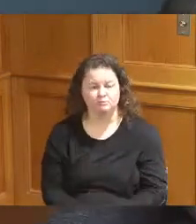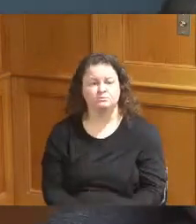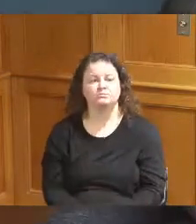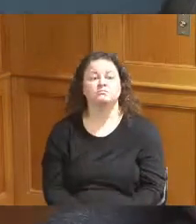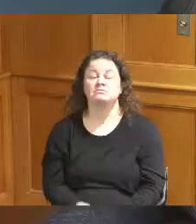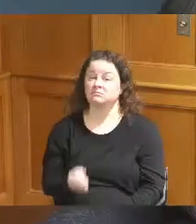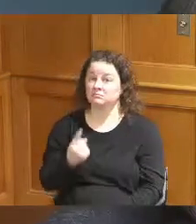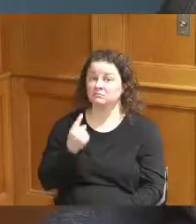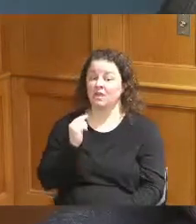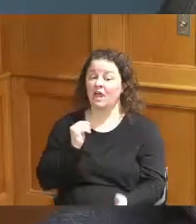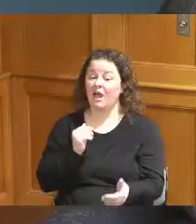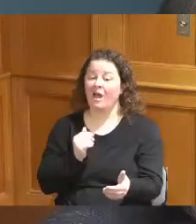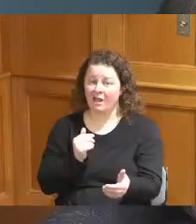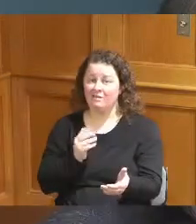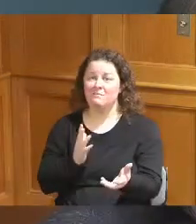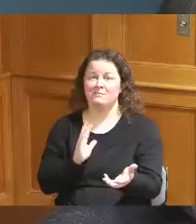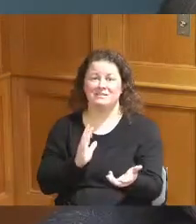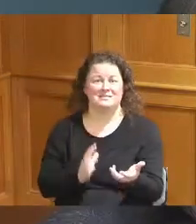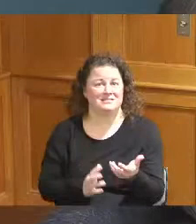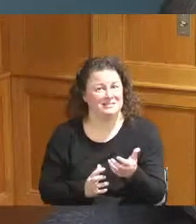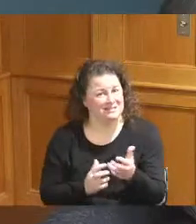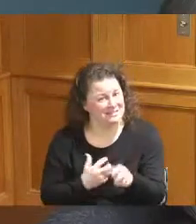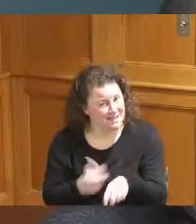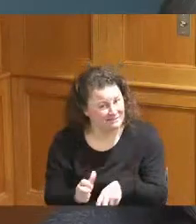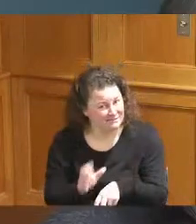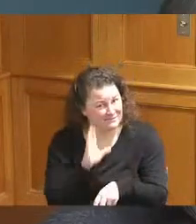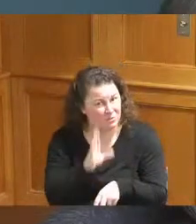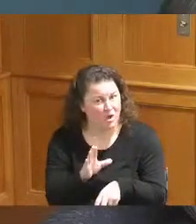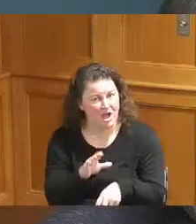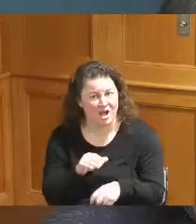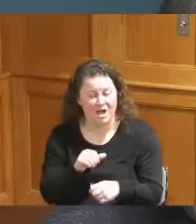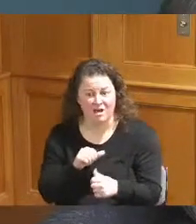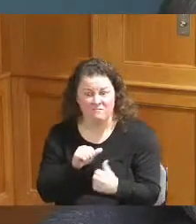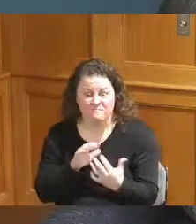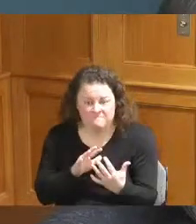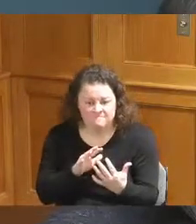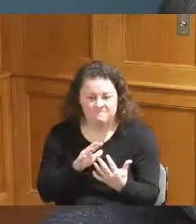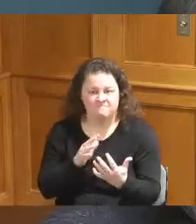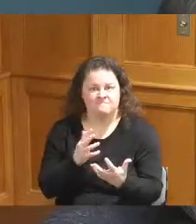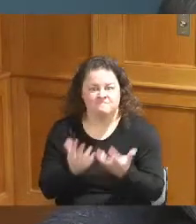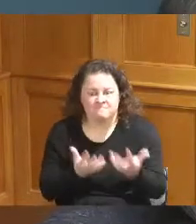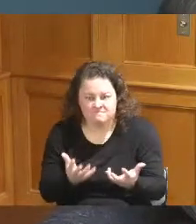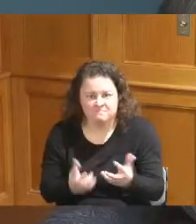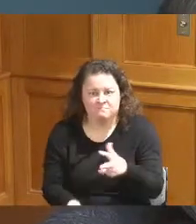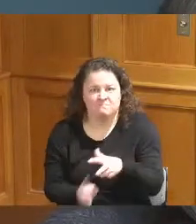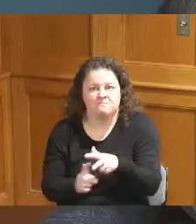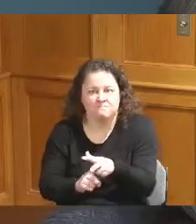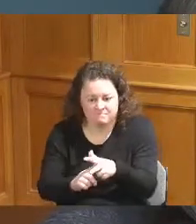it might get Rocky but remember it's not about us it's about these babies and when you talk